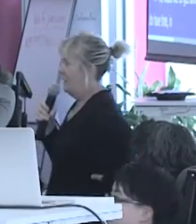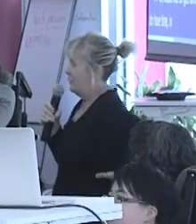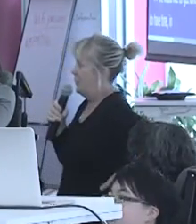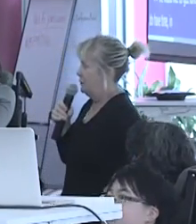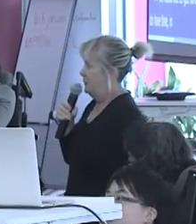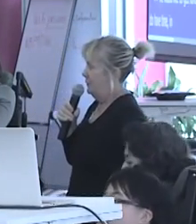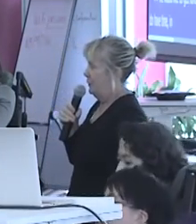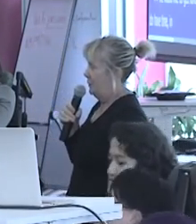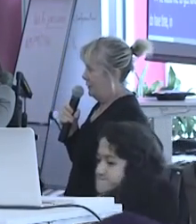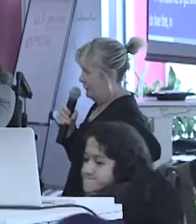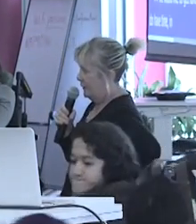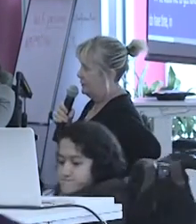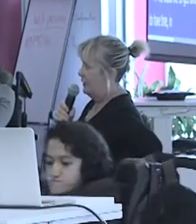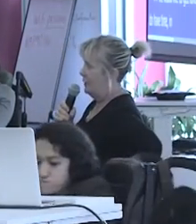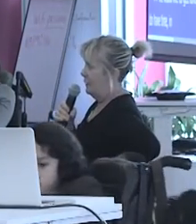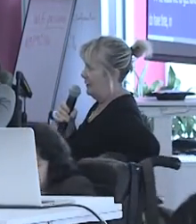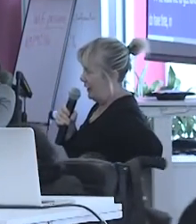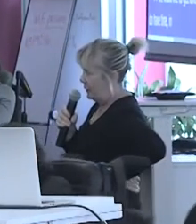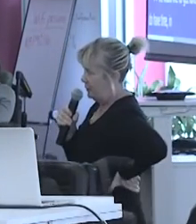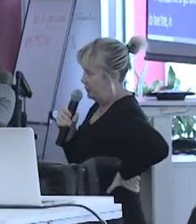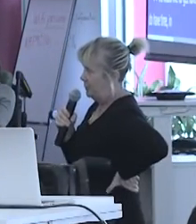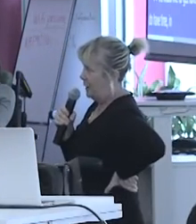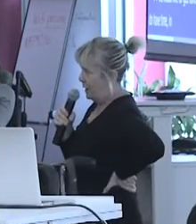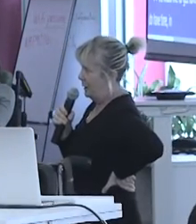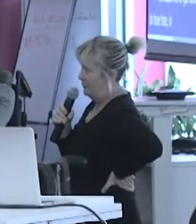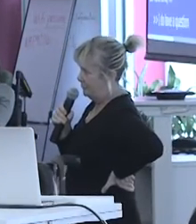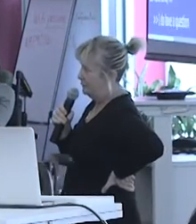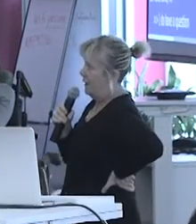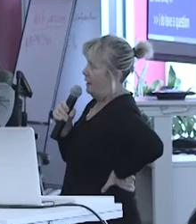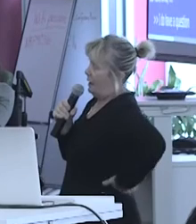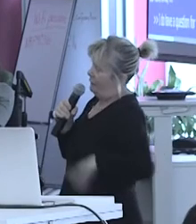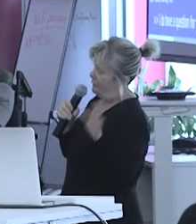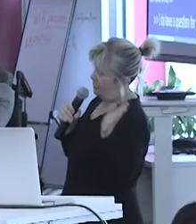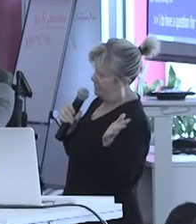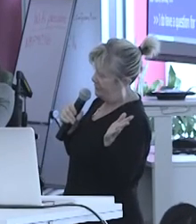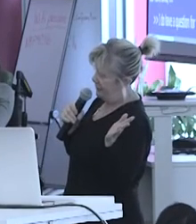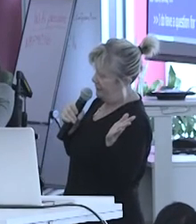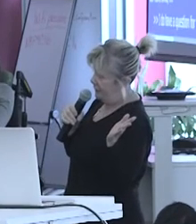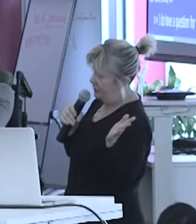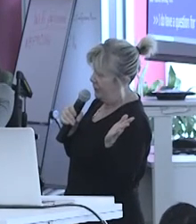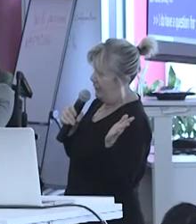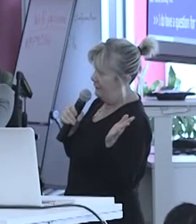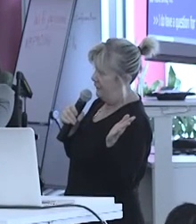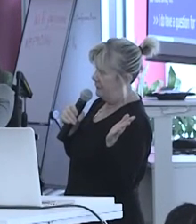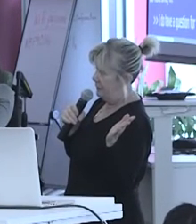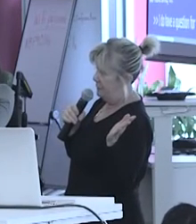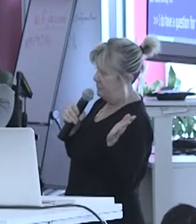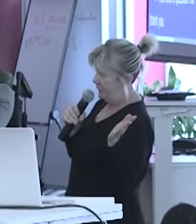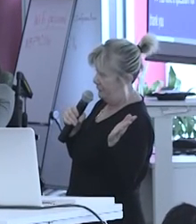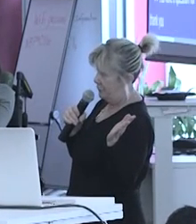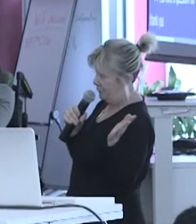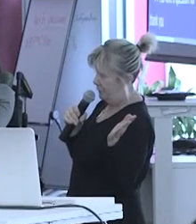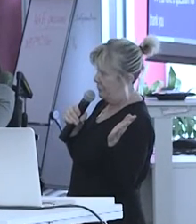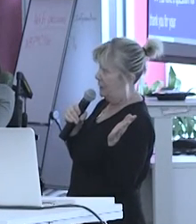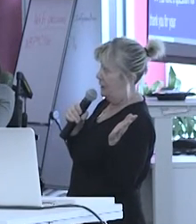I do have a question for you. First of all I want to thank you for your presentation. I felt it was beneficial for me,